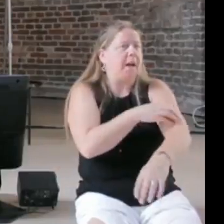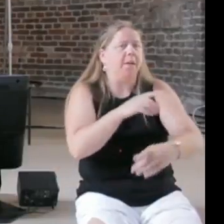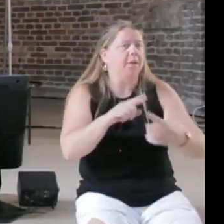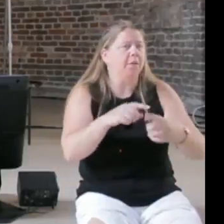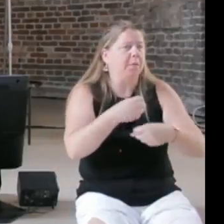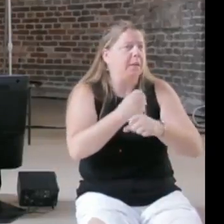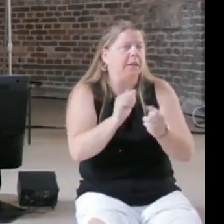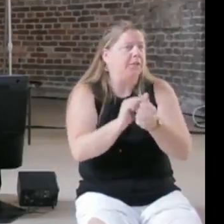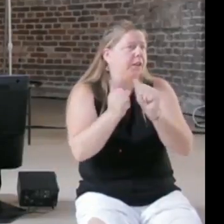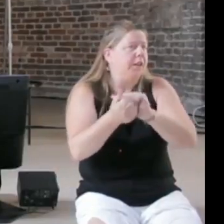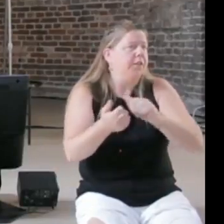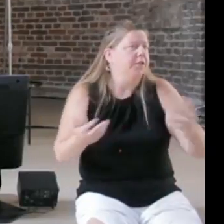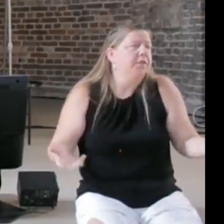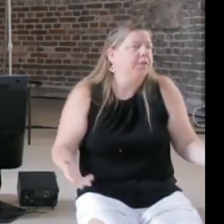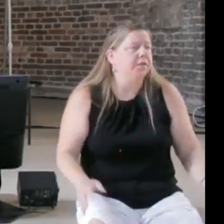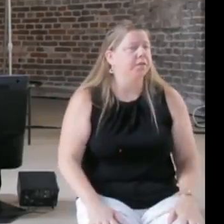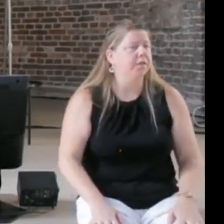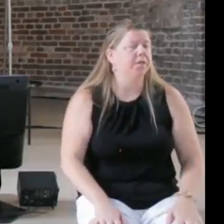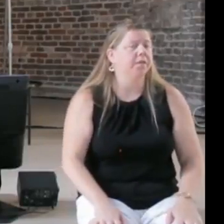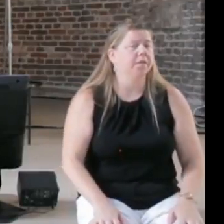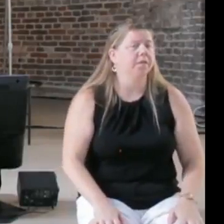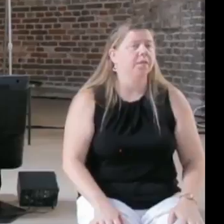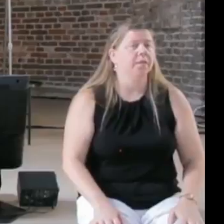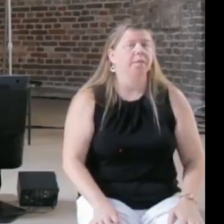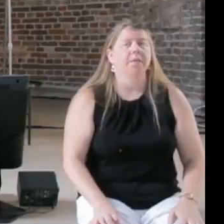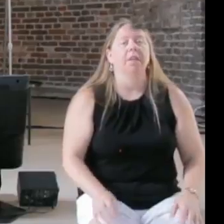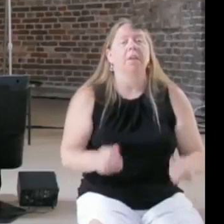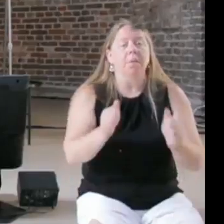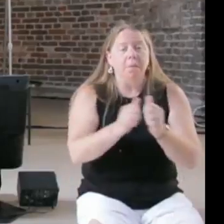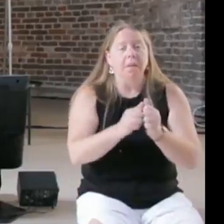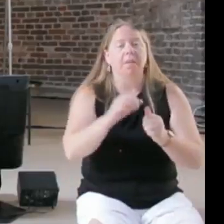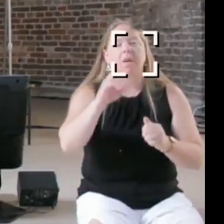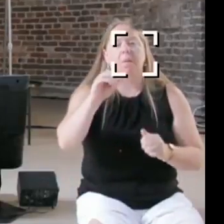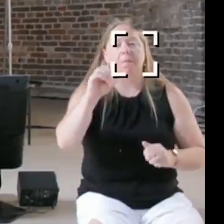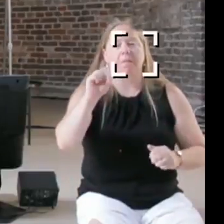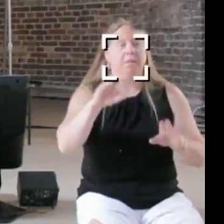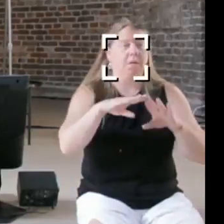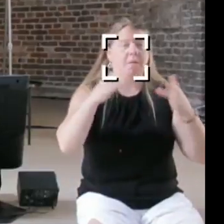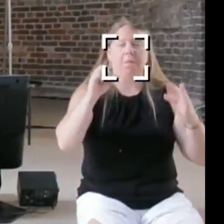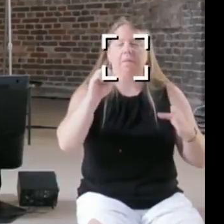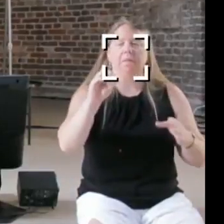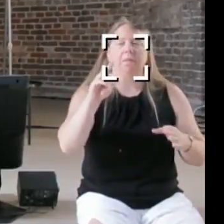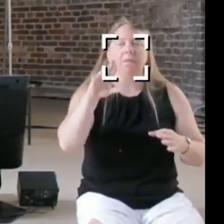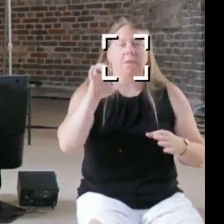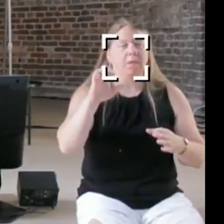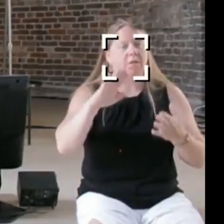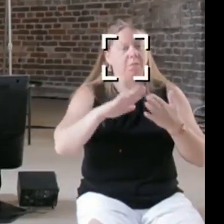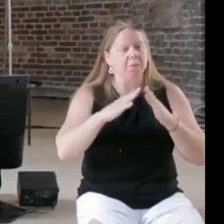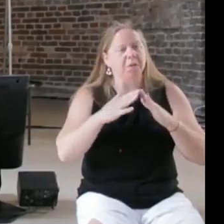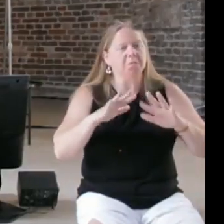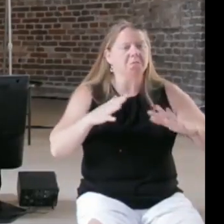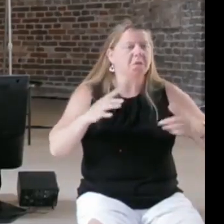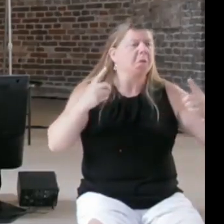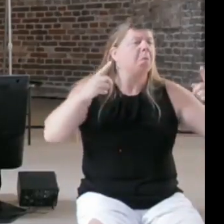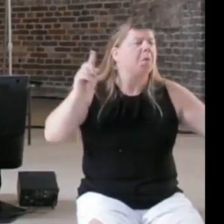that, so I think in the open source community it kind of works because it is a community,